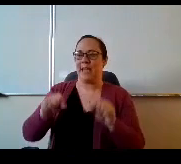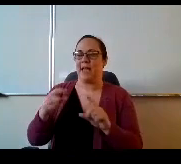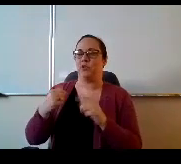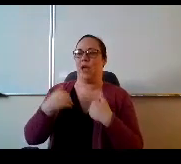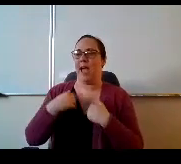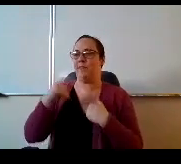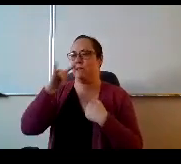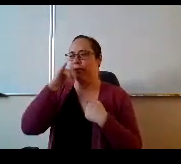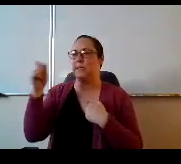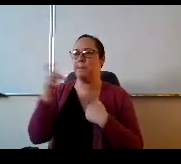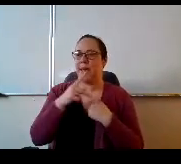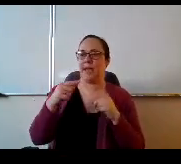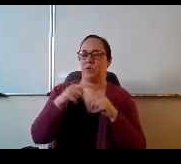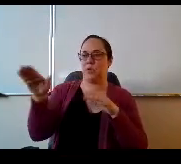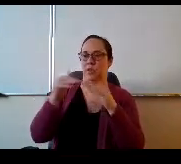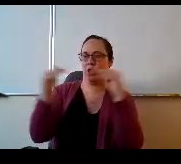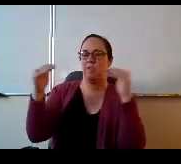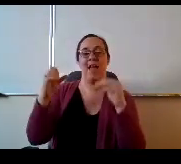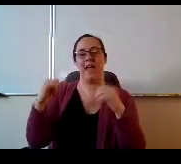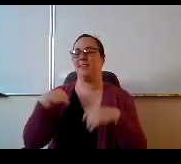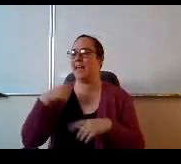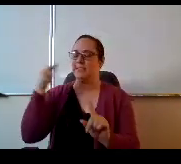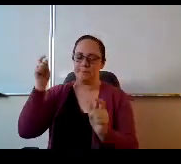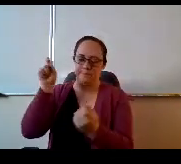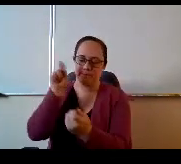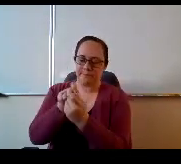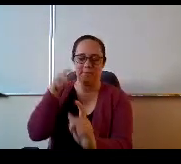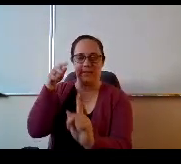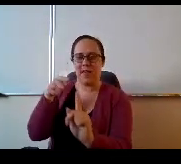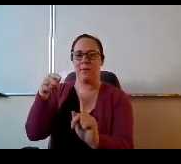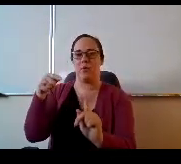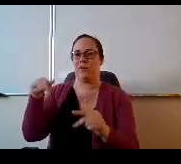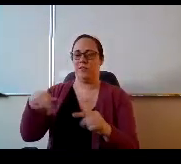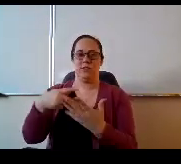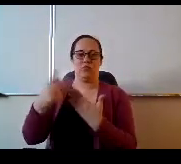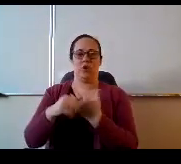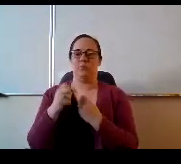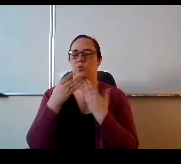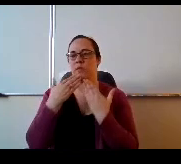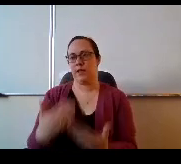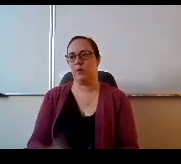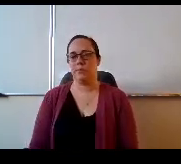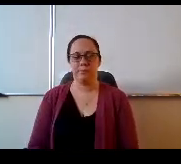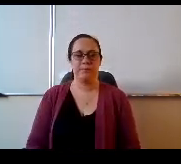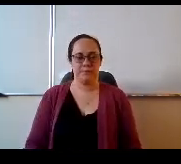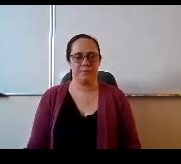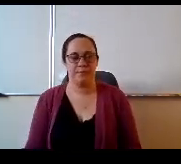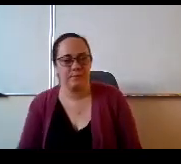And so I'm very happy and pleased at what you all are doing. Thank you. Thank you Mr. Lavalley,